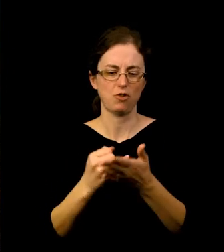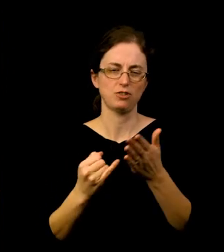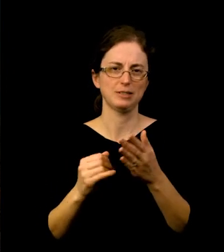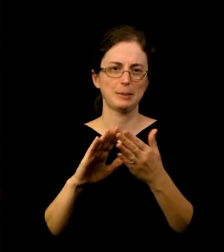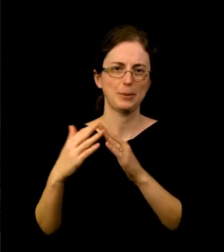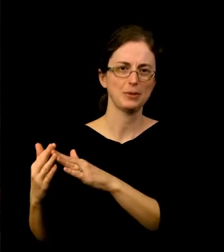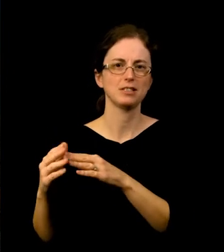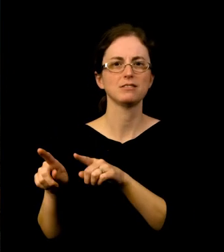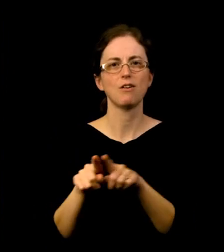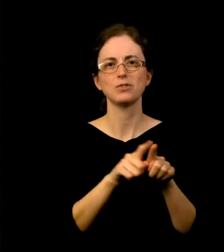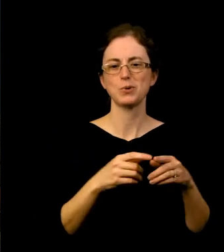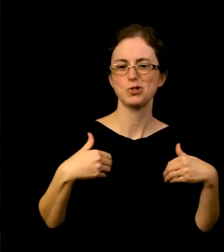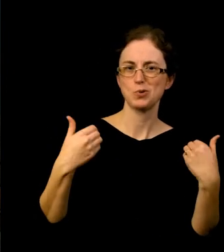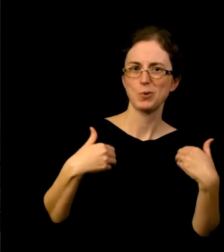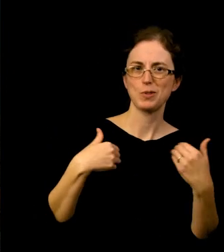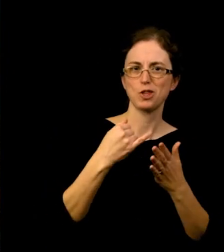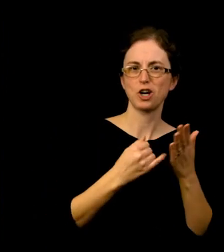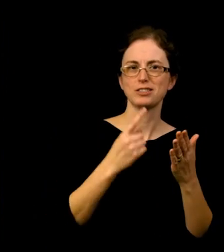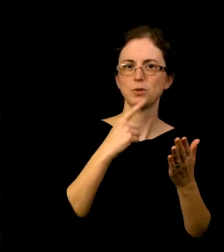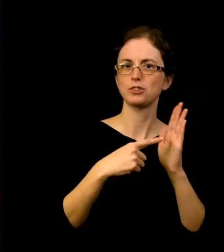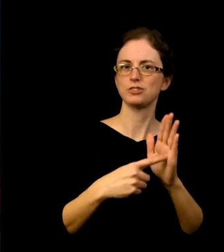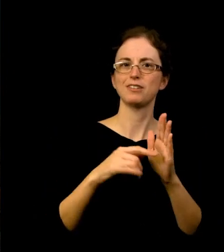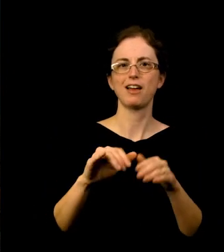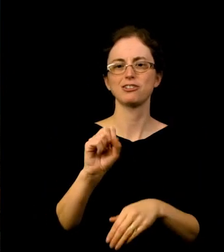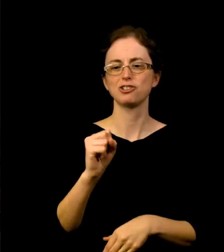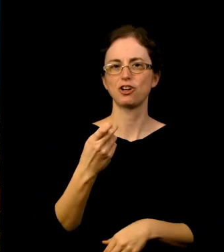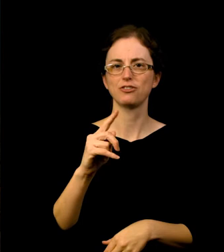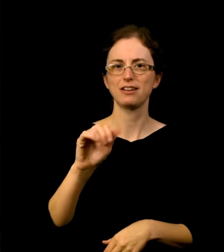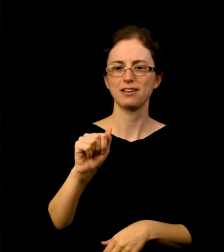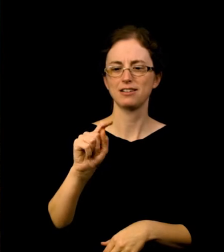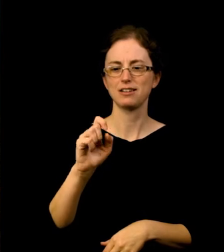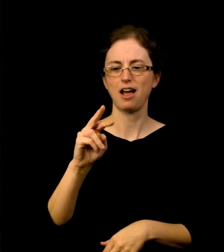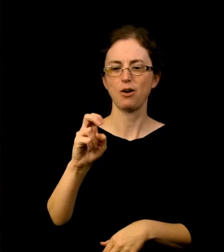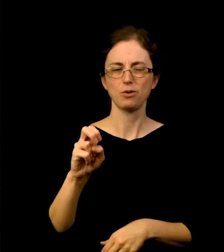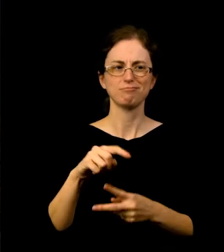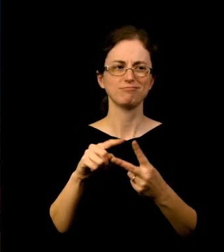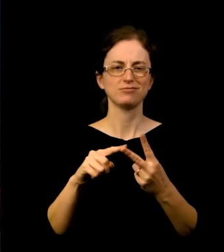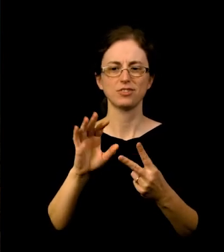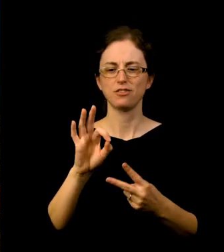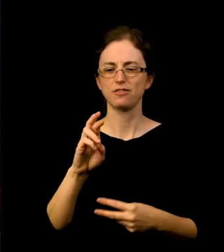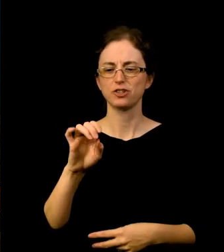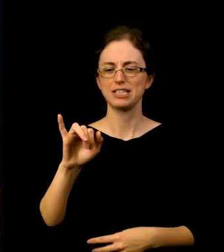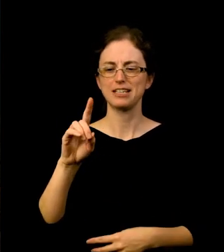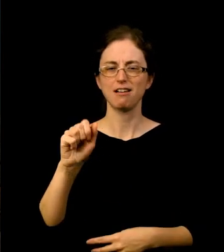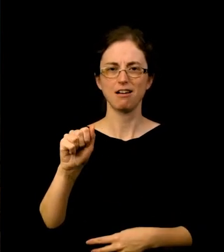exposing all of us to the works of artists like Sharita Towne and Frida Kahlo. The work that you do is vital to our community.